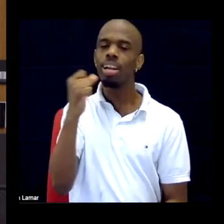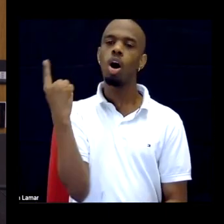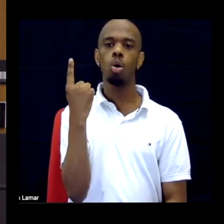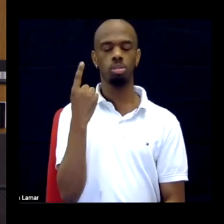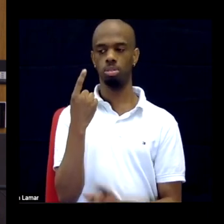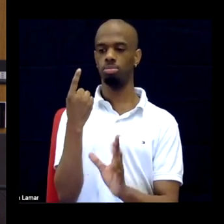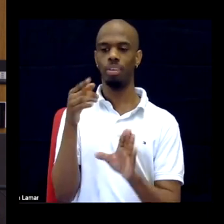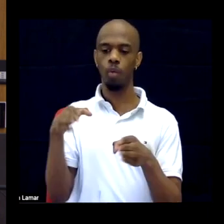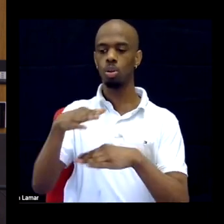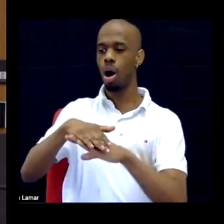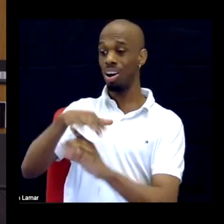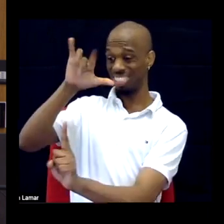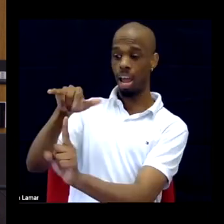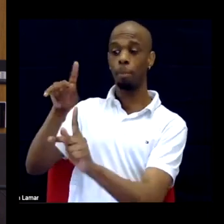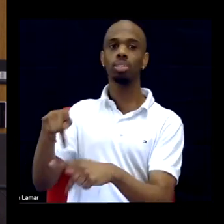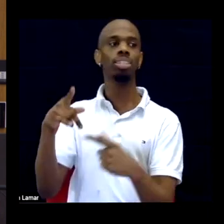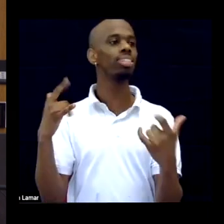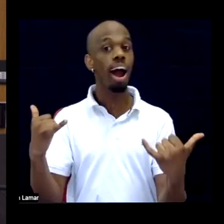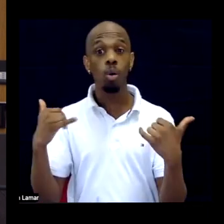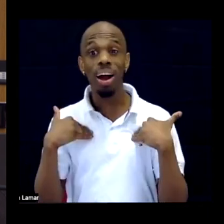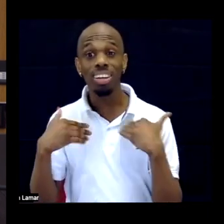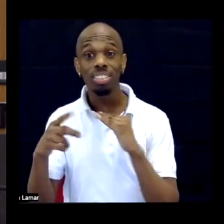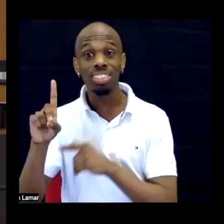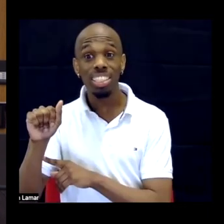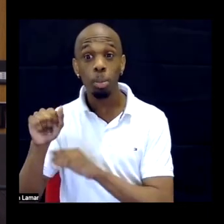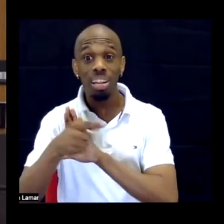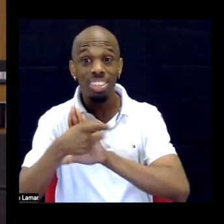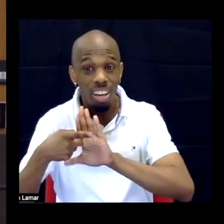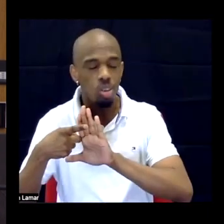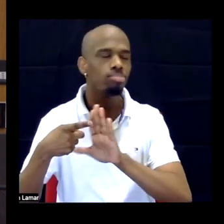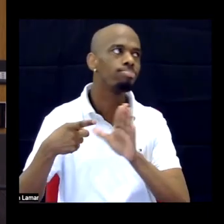fact that someone has been disabled, I think that's where we start to shift.